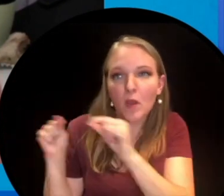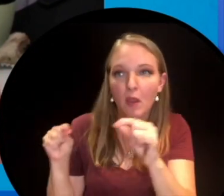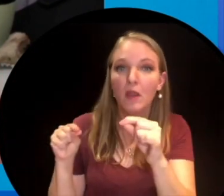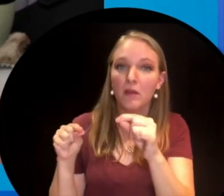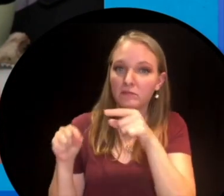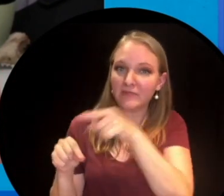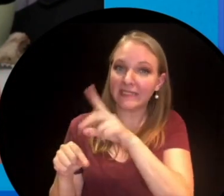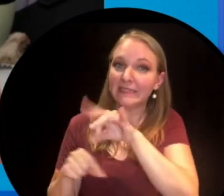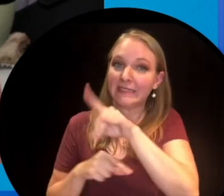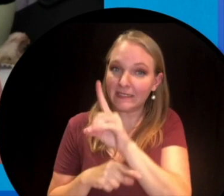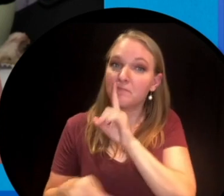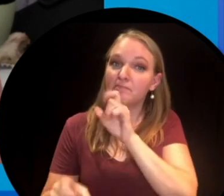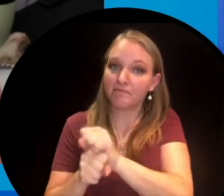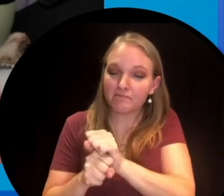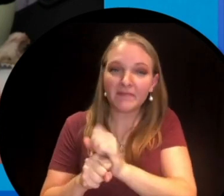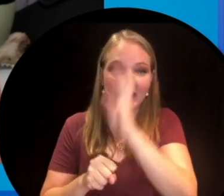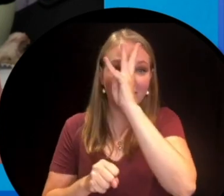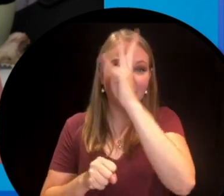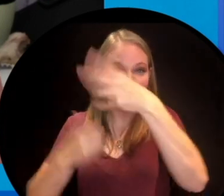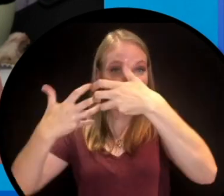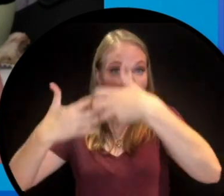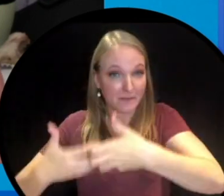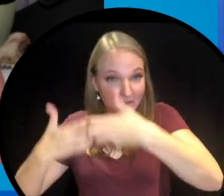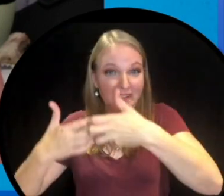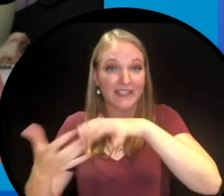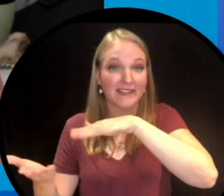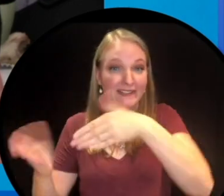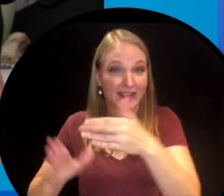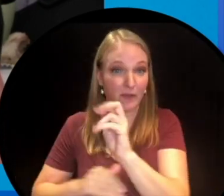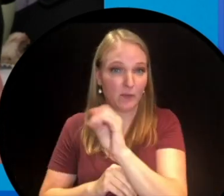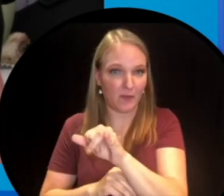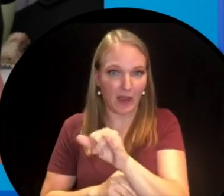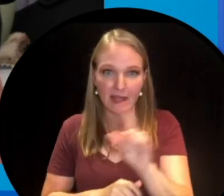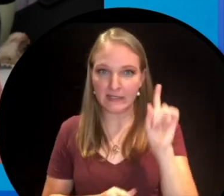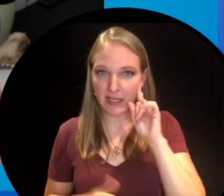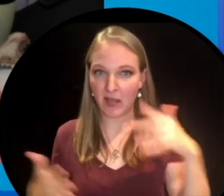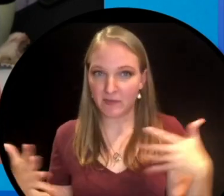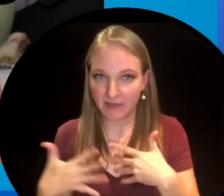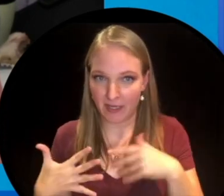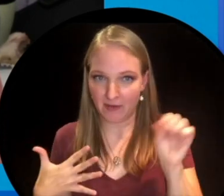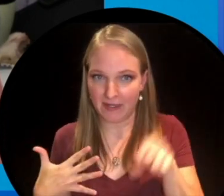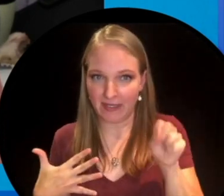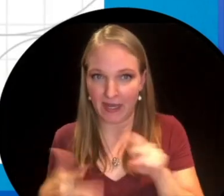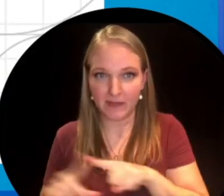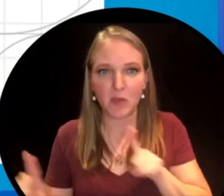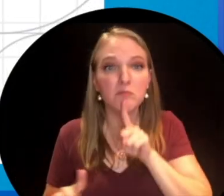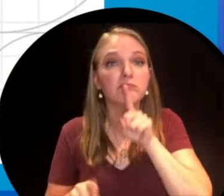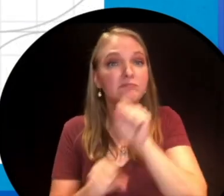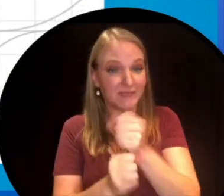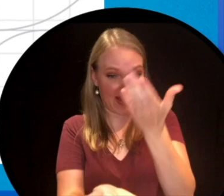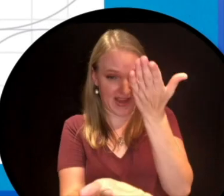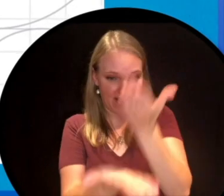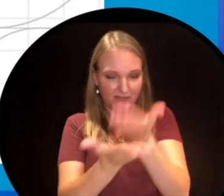invented a death ray. Now it sounds pretty scary and in fact it is but nobody has seen any real